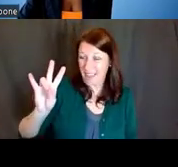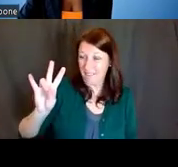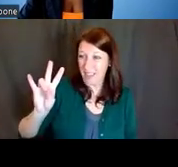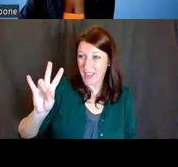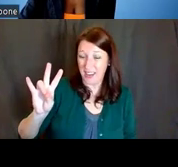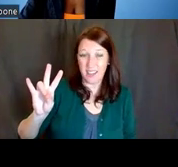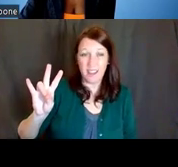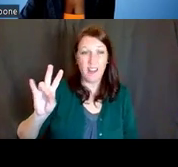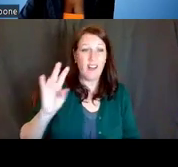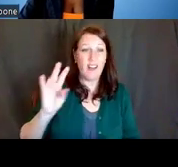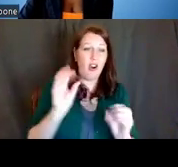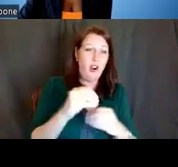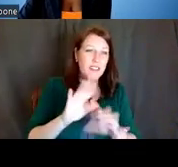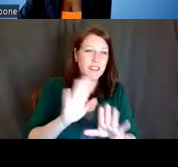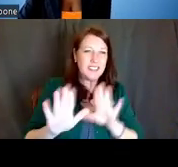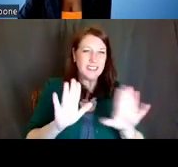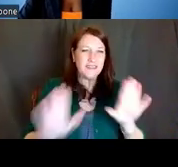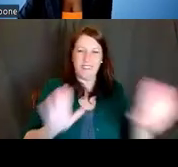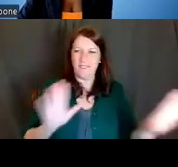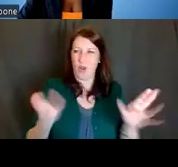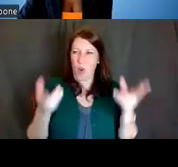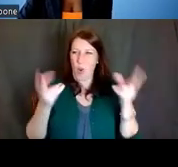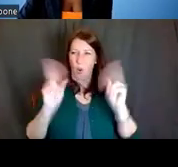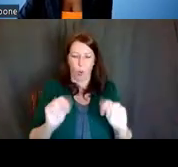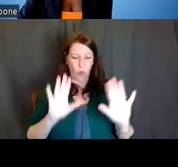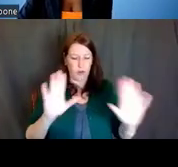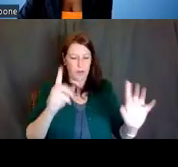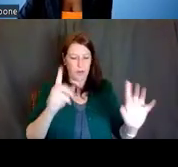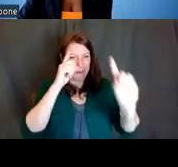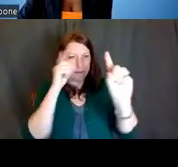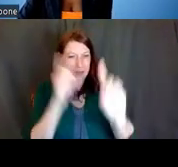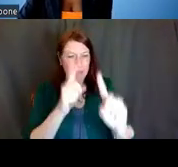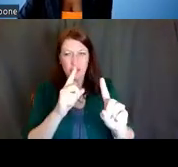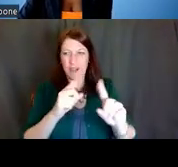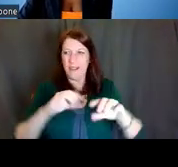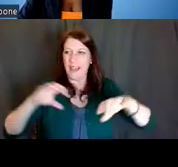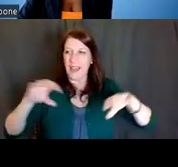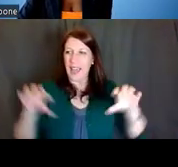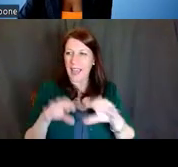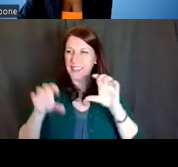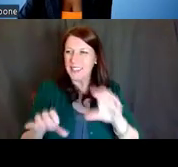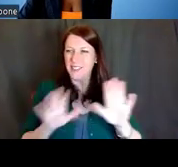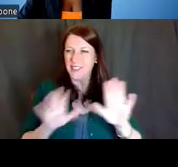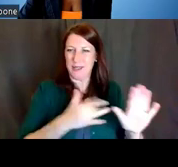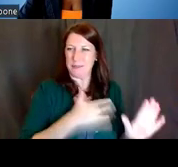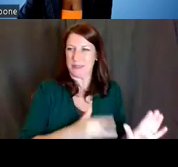Each has its own mission, has its own activities, and its own way of doing business.